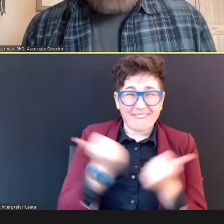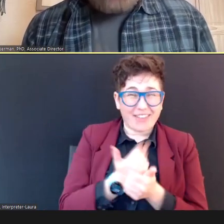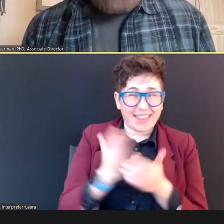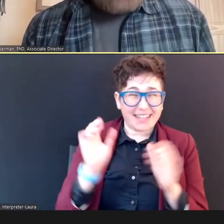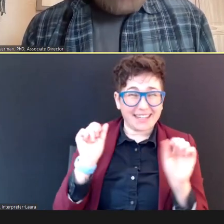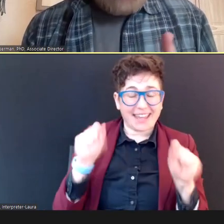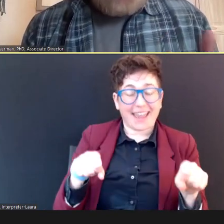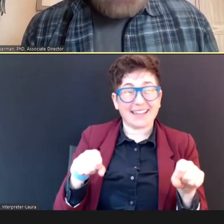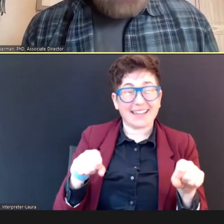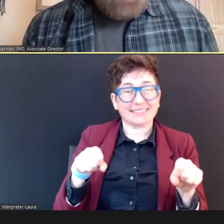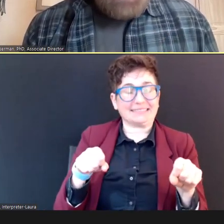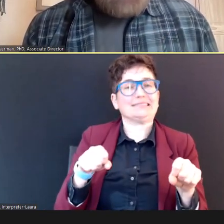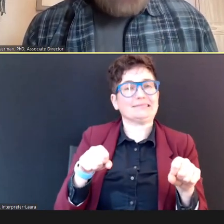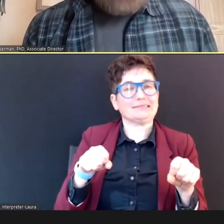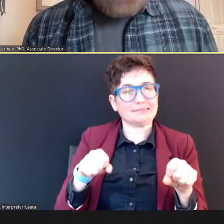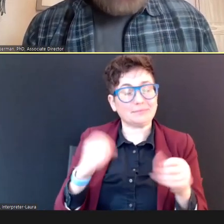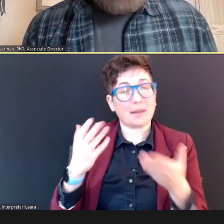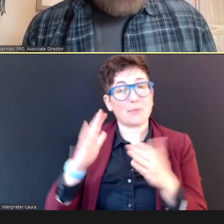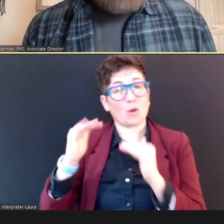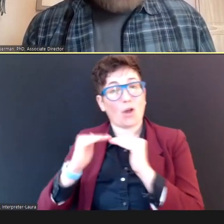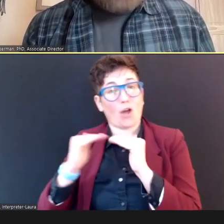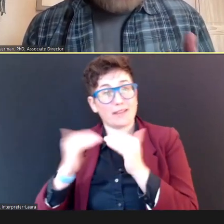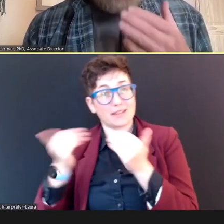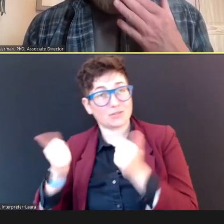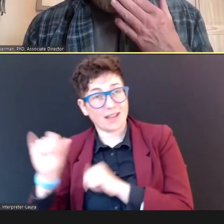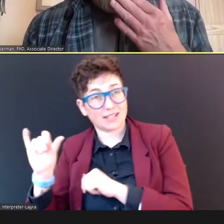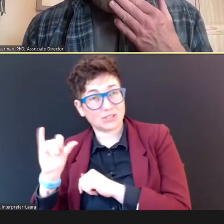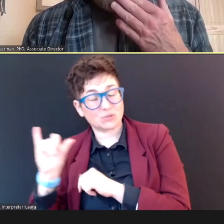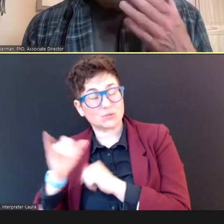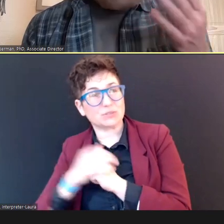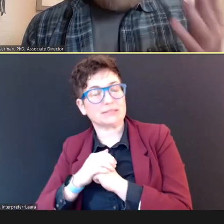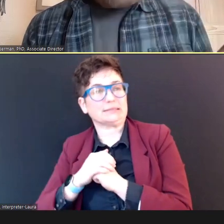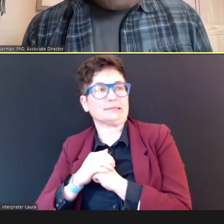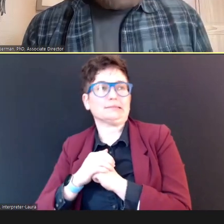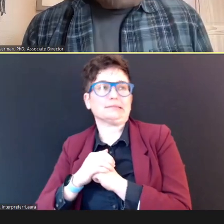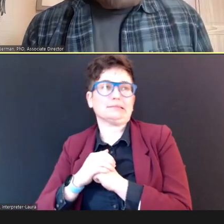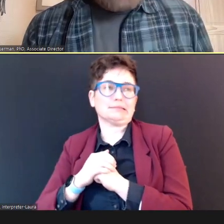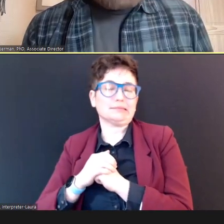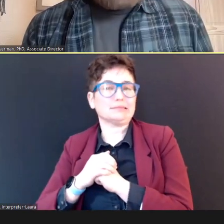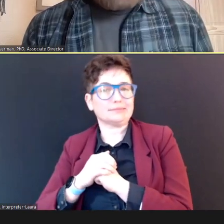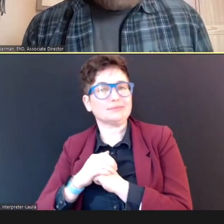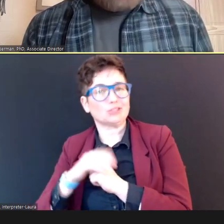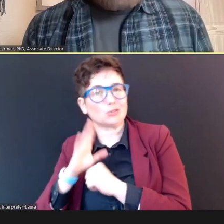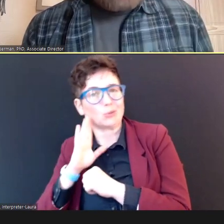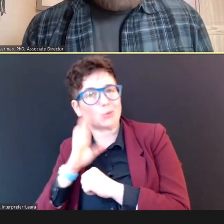possible -- you'll be faced with that dilemma of what to do.